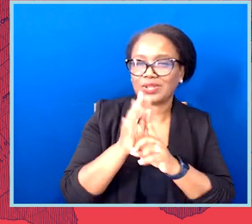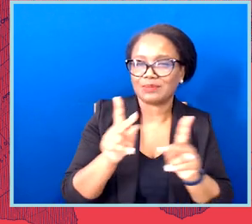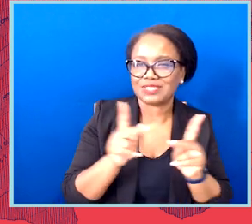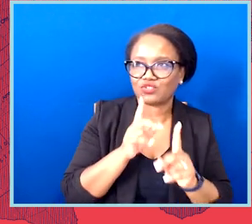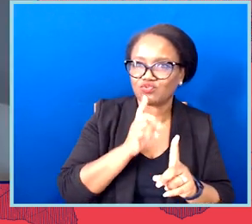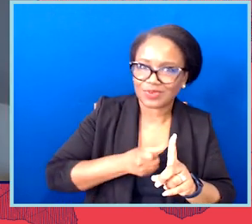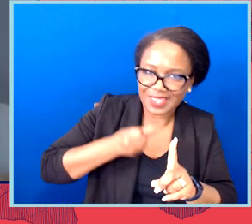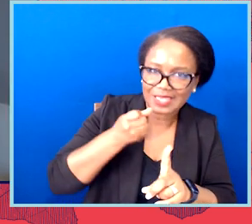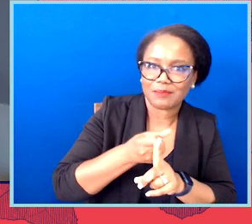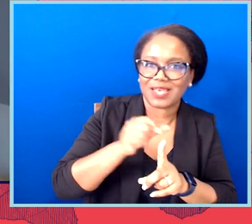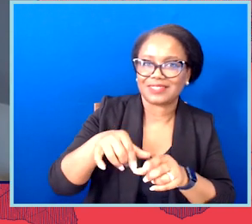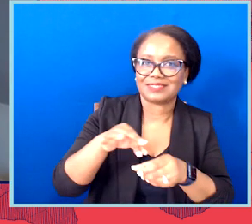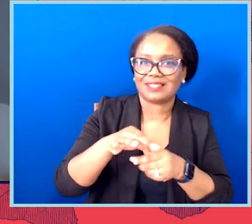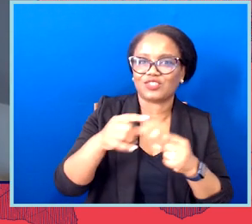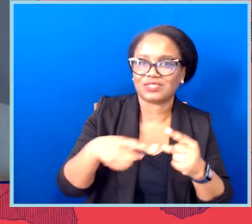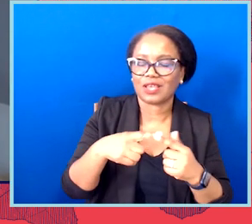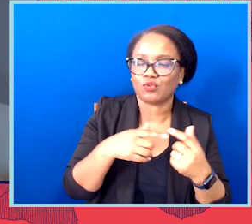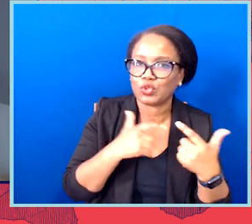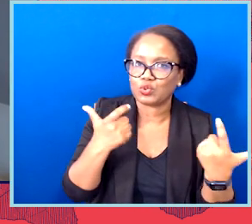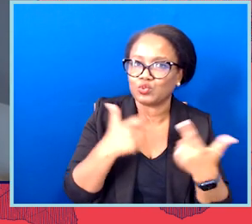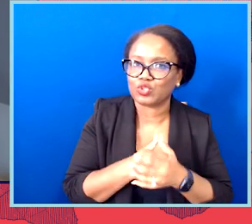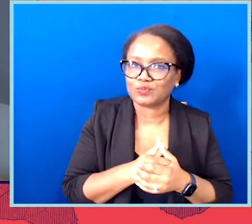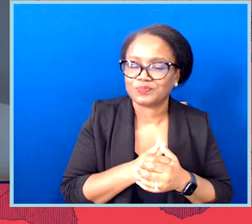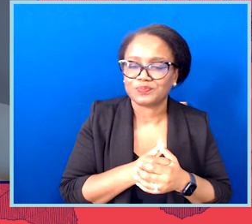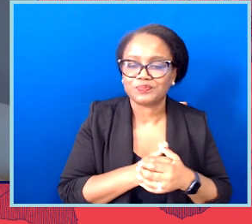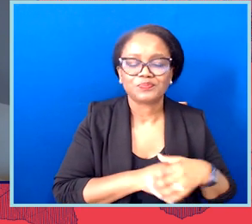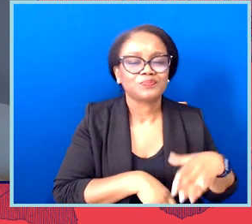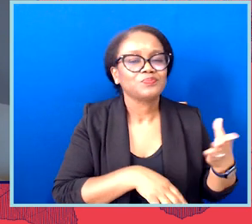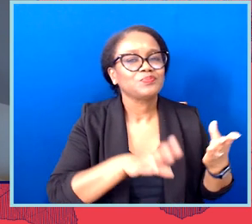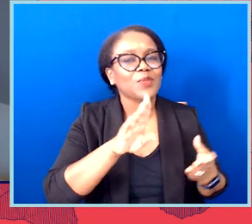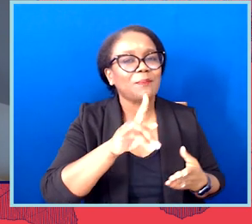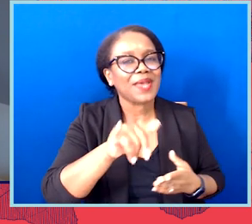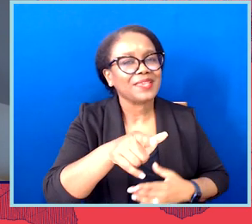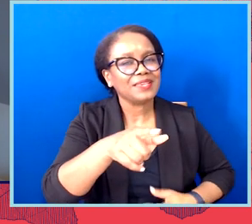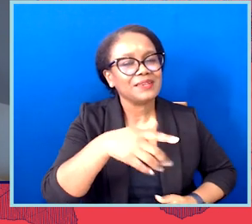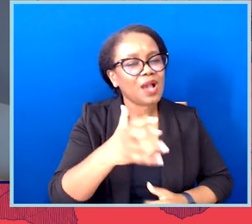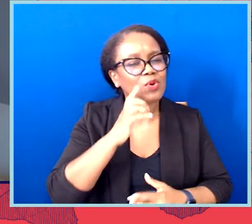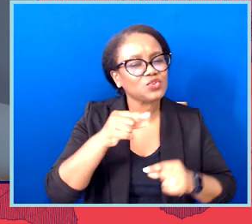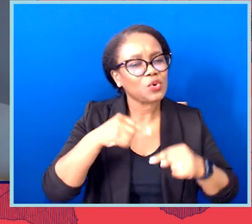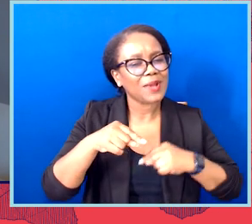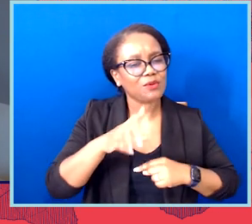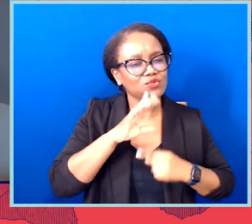cycle. So, I want to go back to when we were talking about the maps because I forgot to ask you—